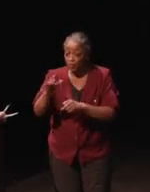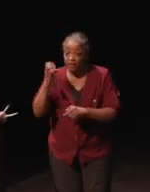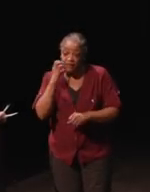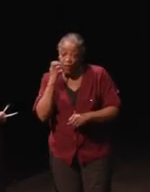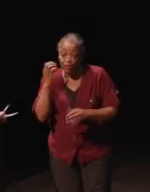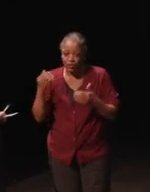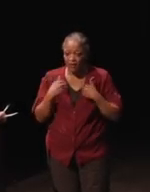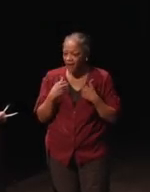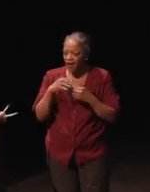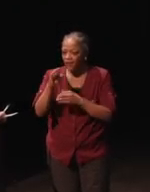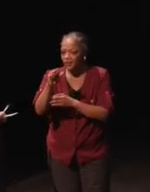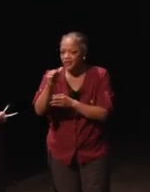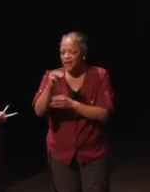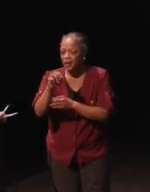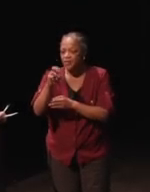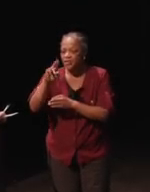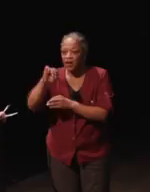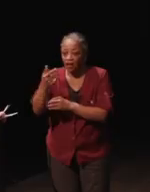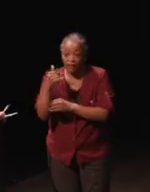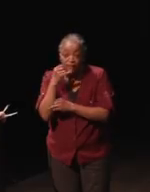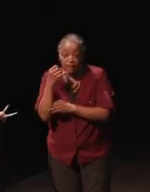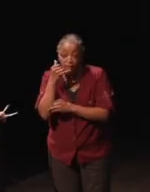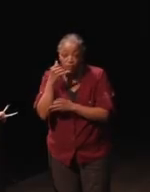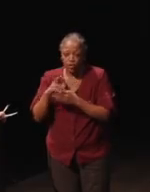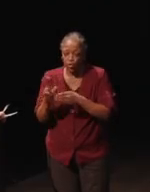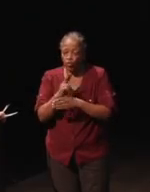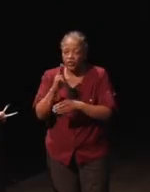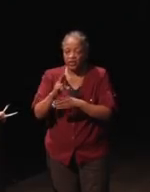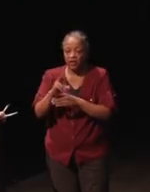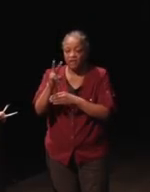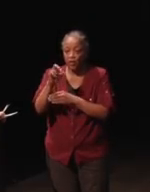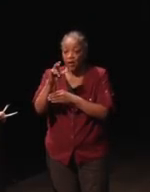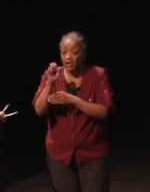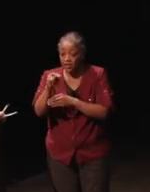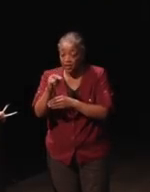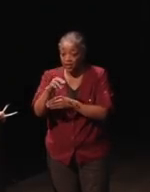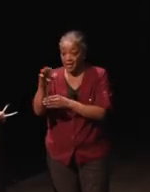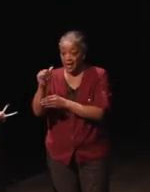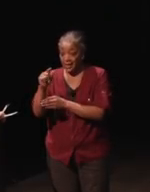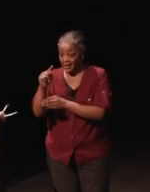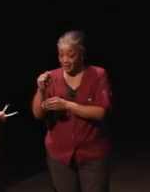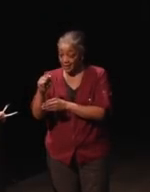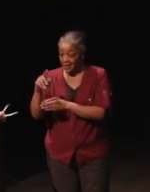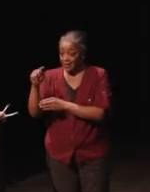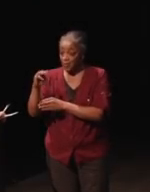certain Samsung phones and are using Verizon, NTT, or T-Mobile, you can now